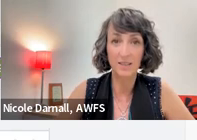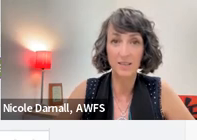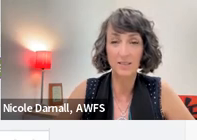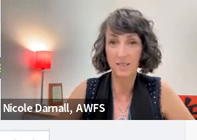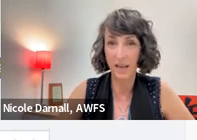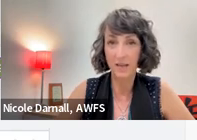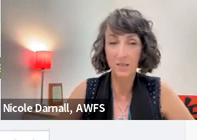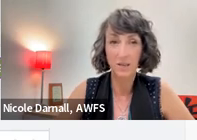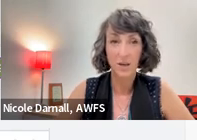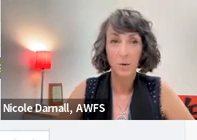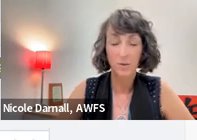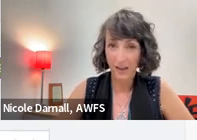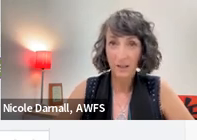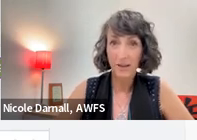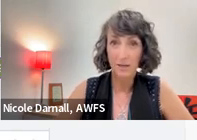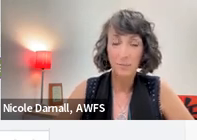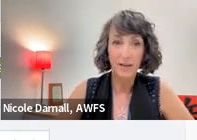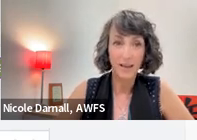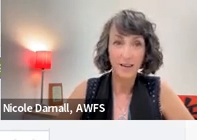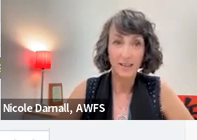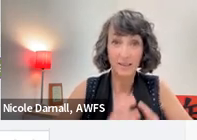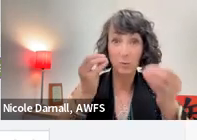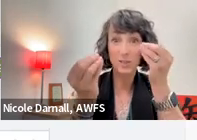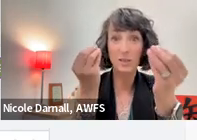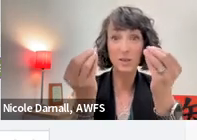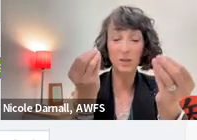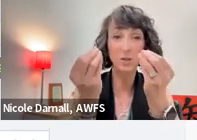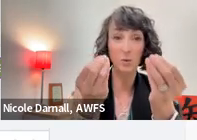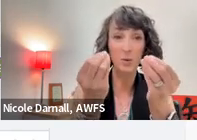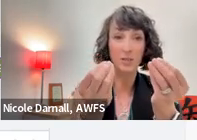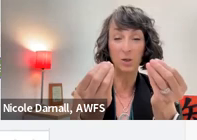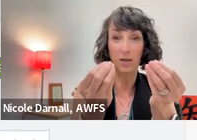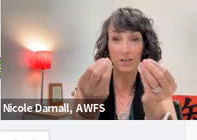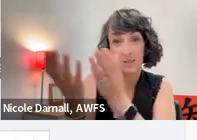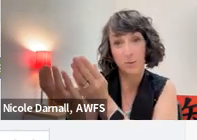that he scanned or validated by AI. Like there was congruence across this.